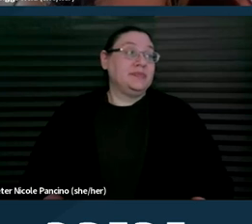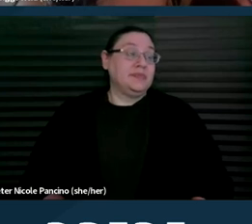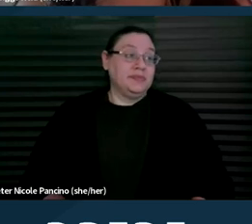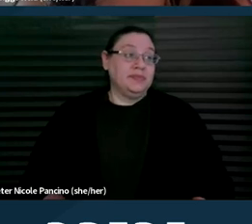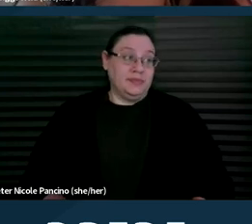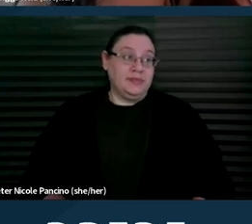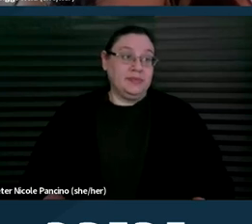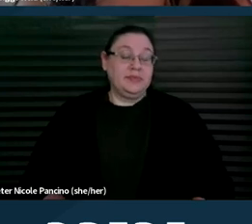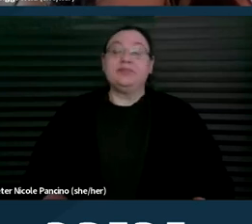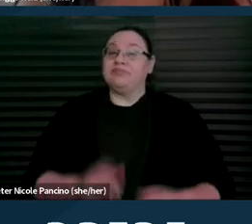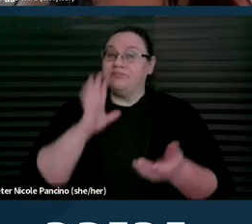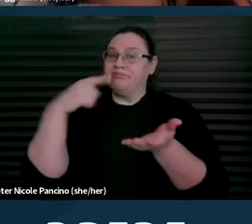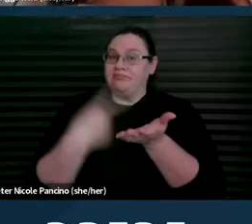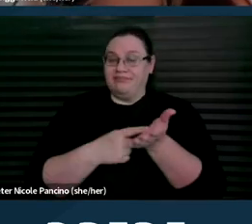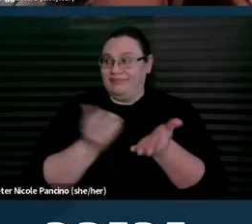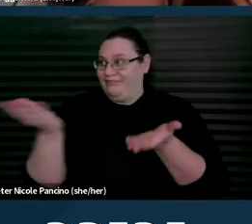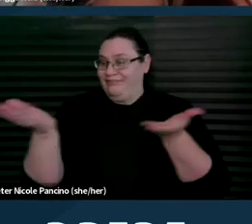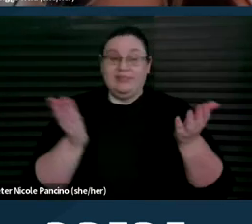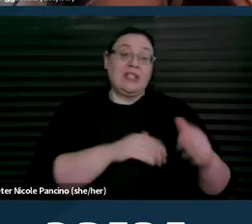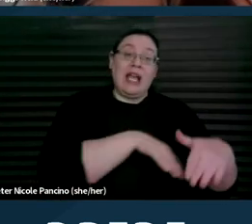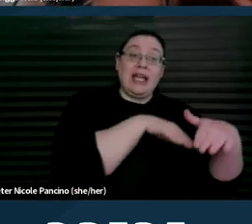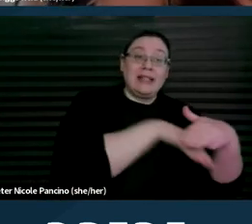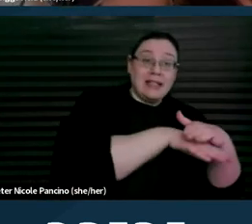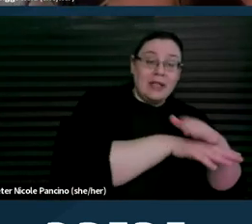we'll also cover accessibility versus reasonable accommodations.